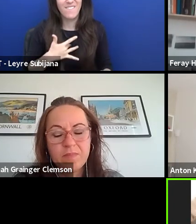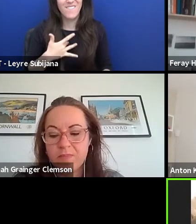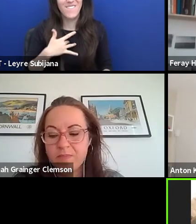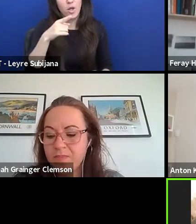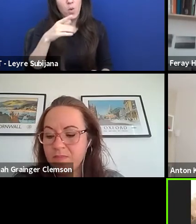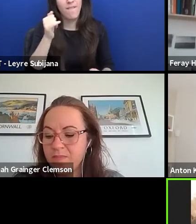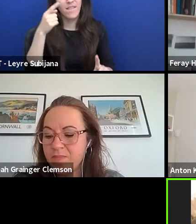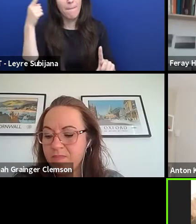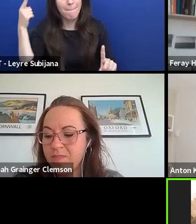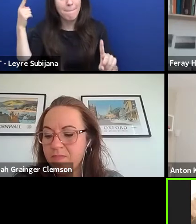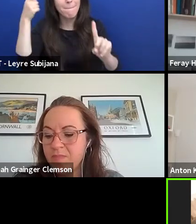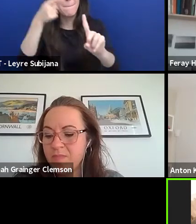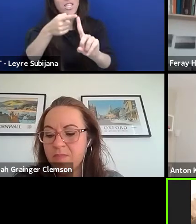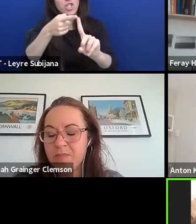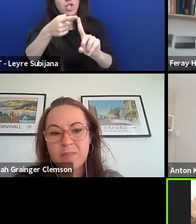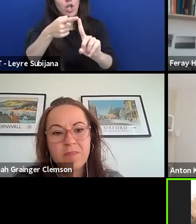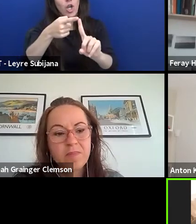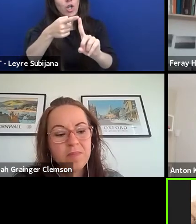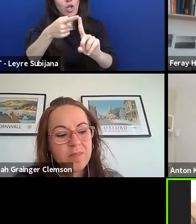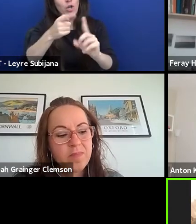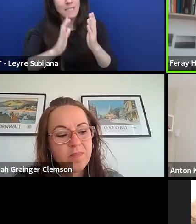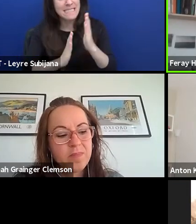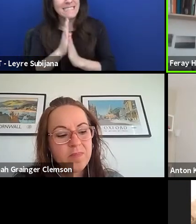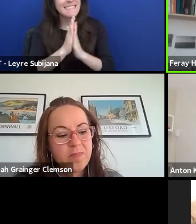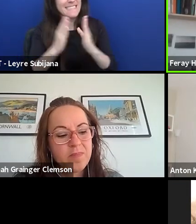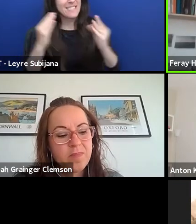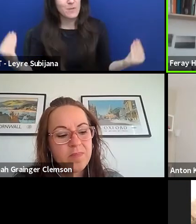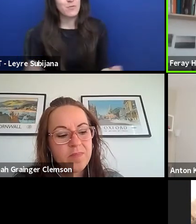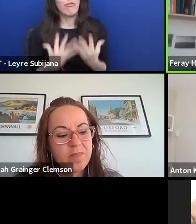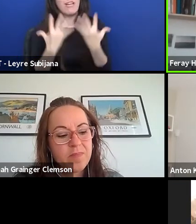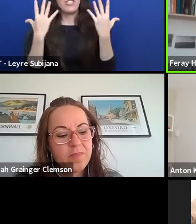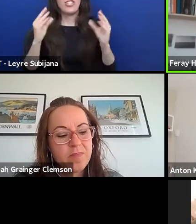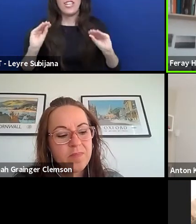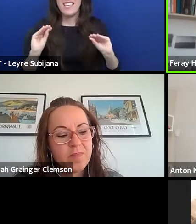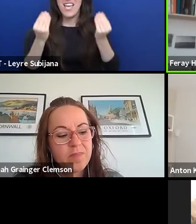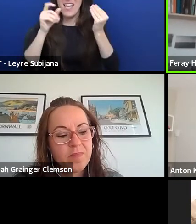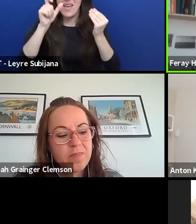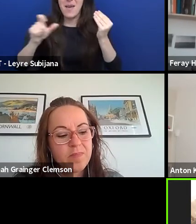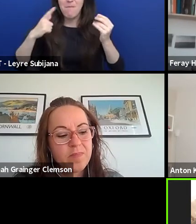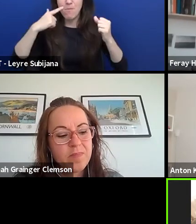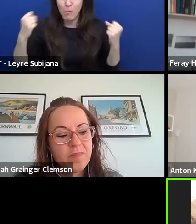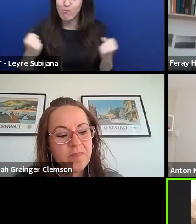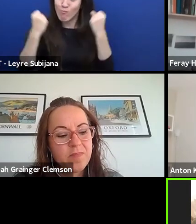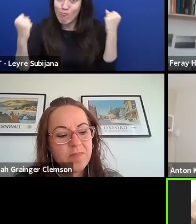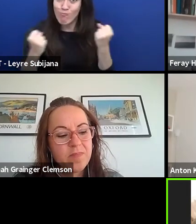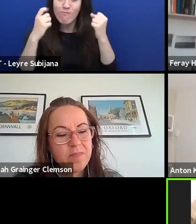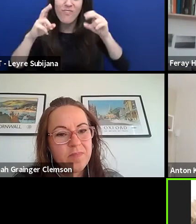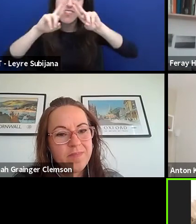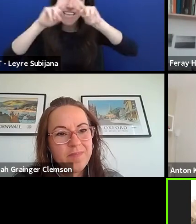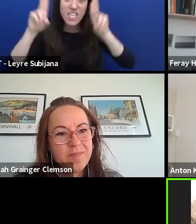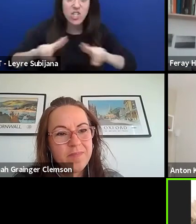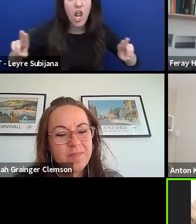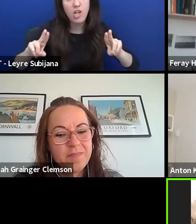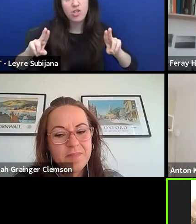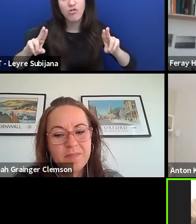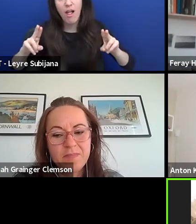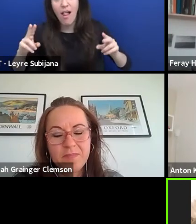about the youngsters, join us on ASSITEJ International activities and have a look of them in the website.